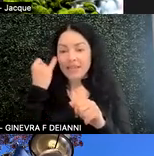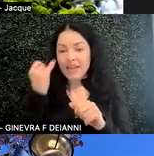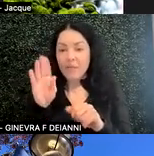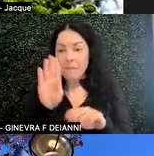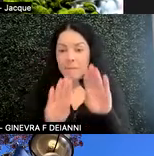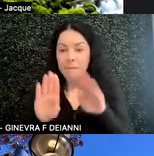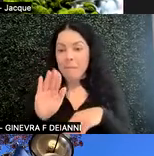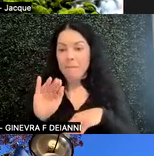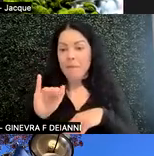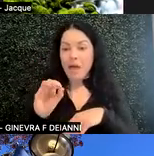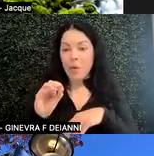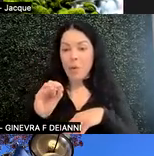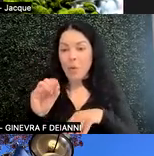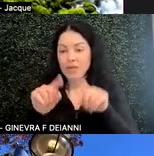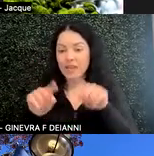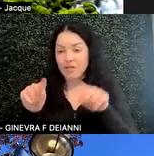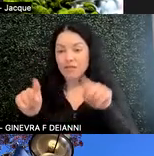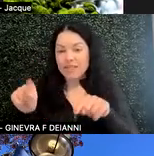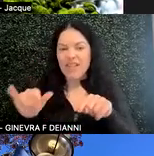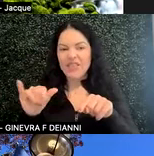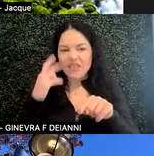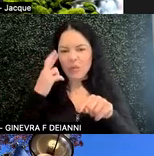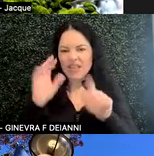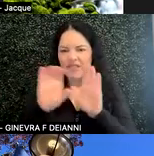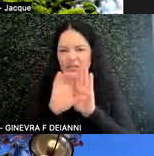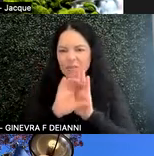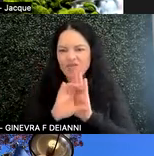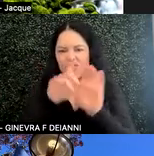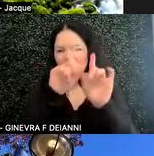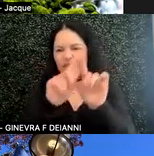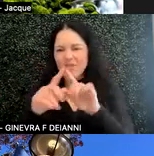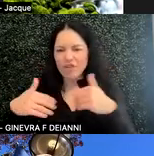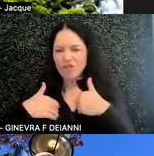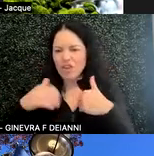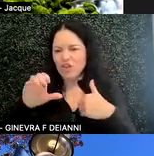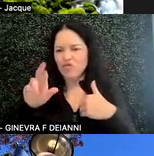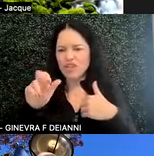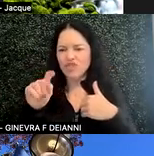And that's why I have this picture here that shows all these different creatures and plants.